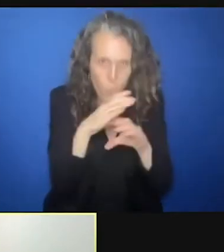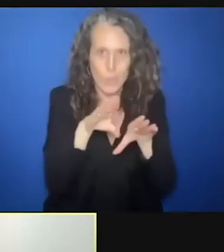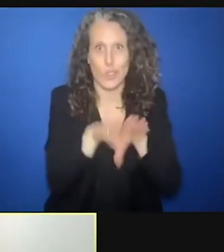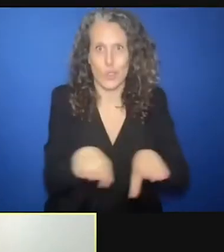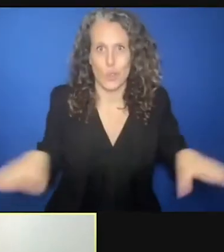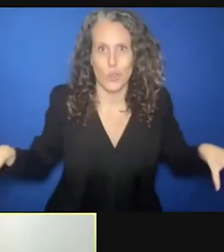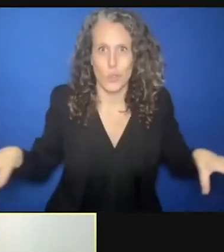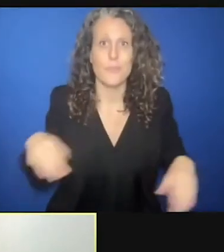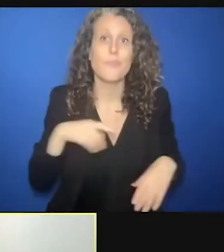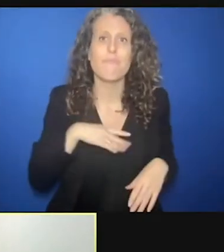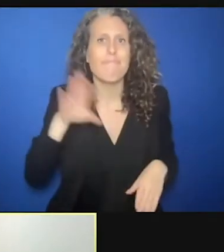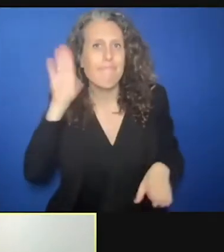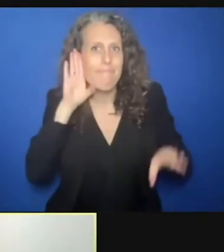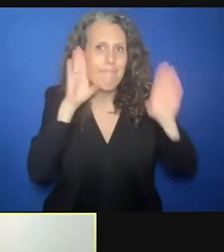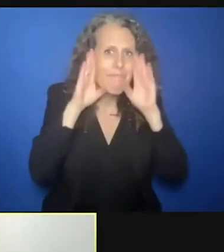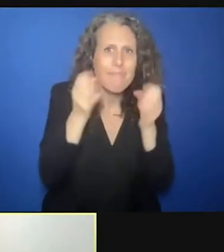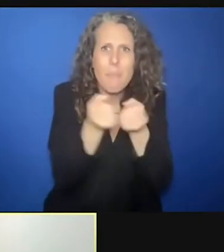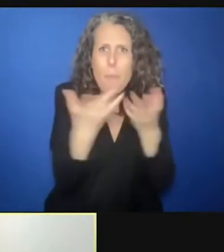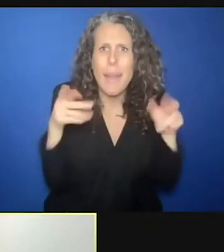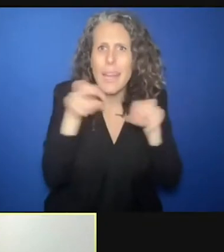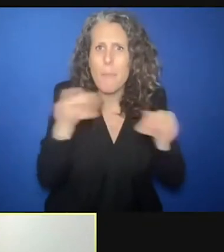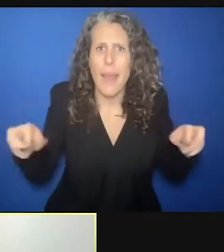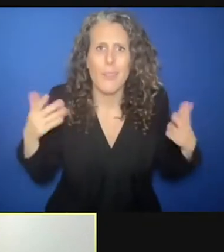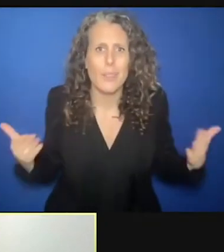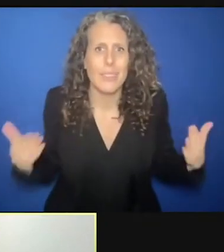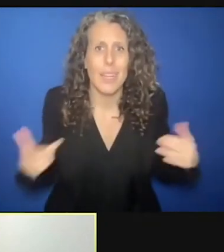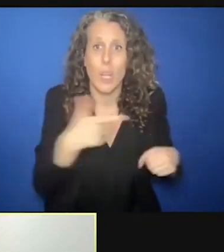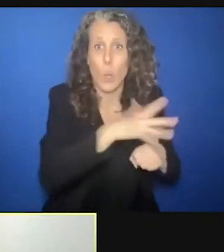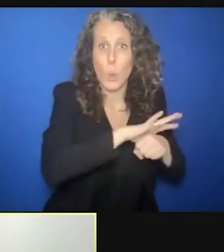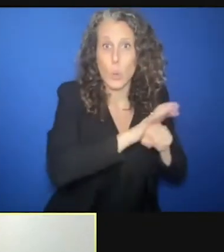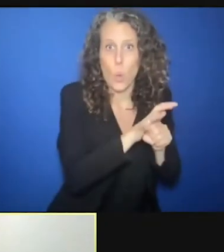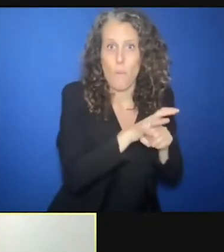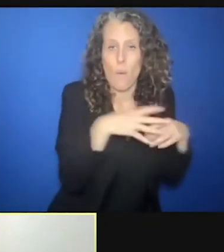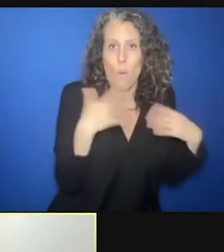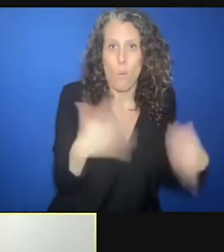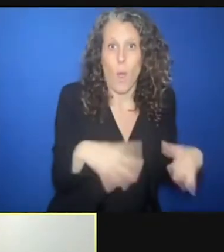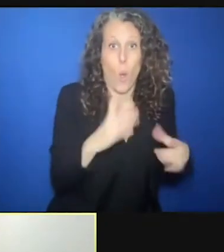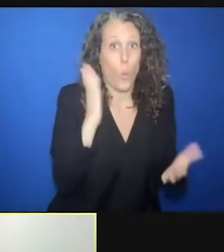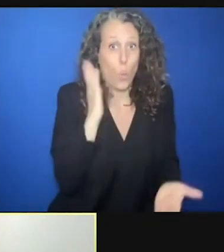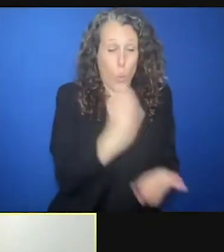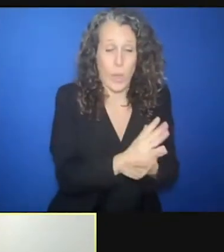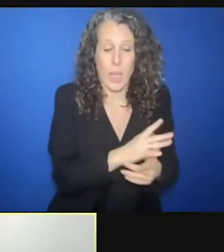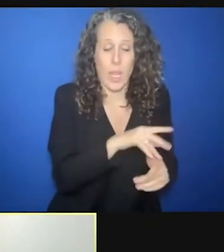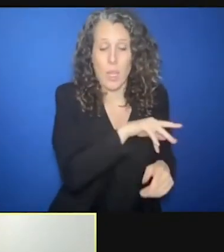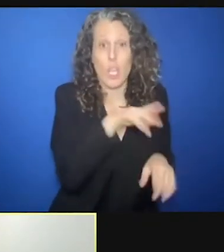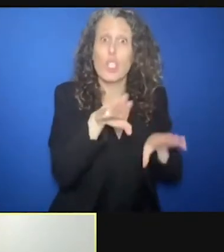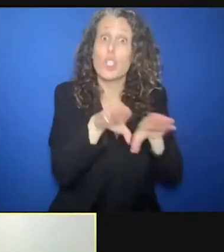the fantastic panelists today, COVID 19 really put a spotlight on children's exposure to violence,